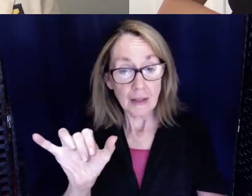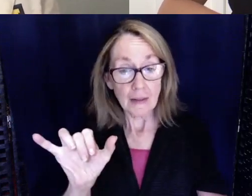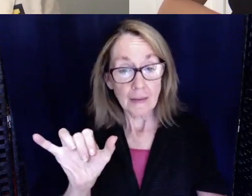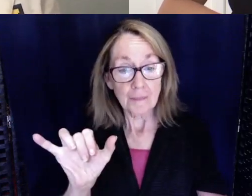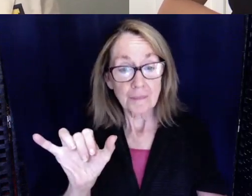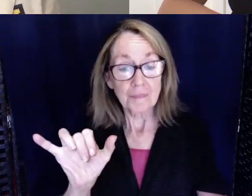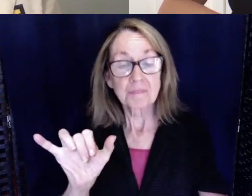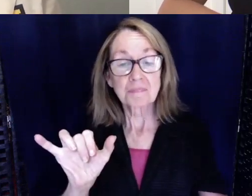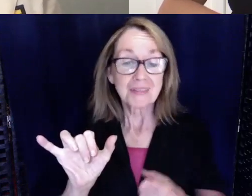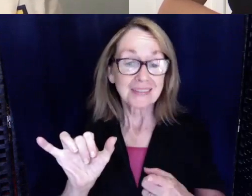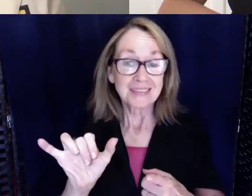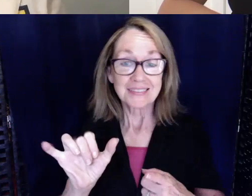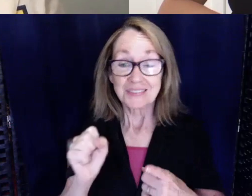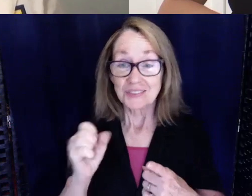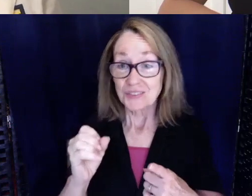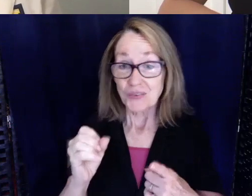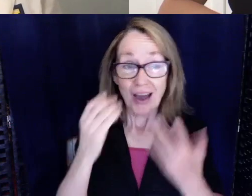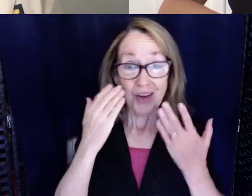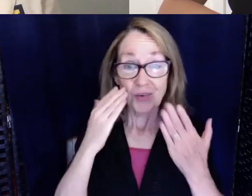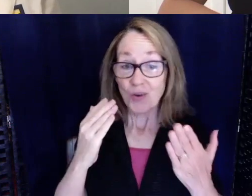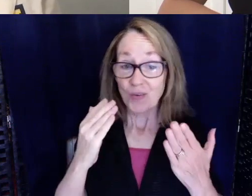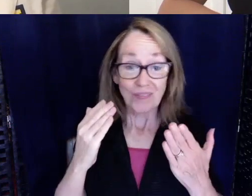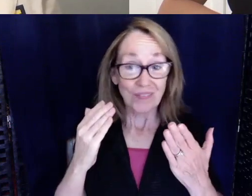but I'm not like sixth generation deaf or anything like that.